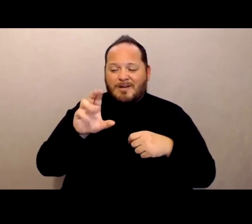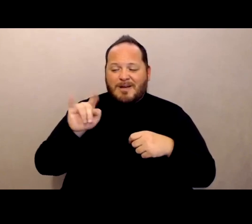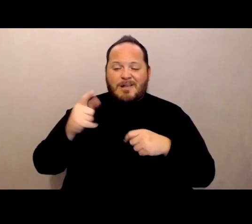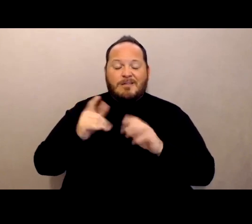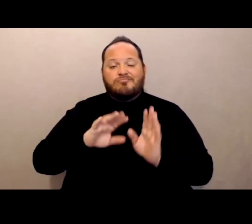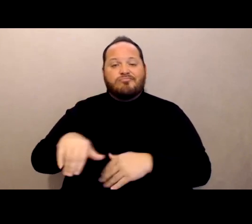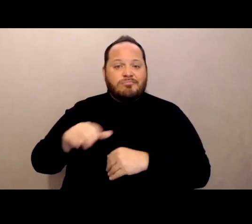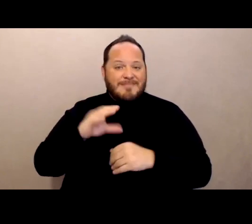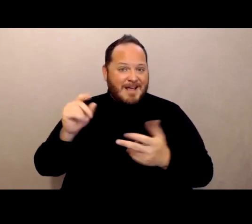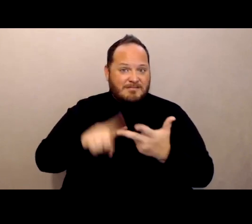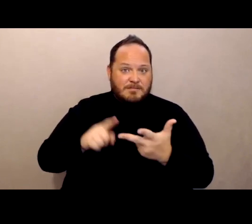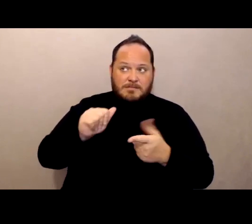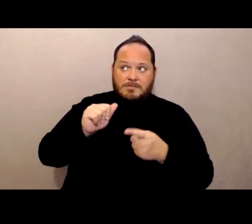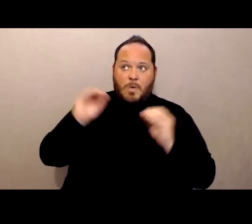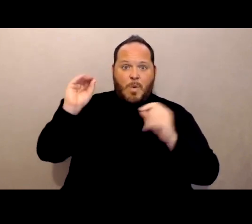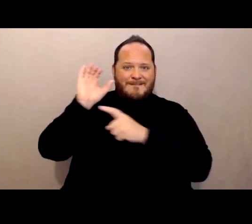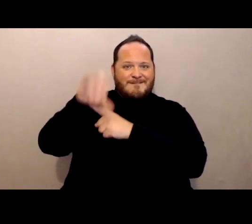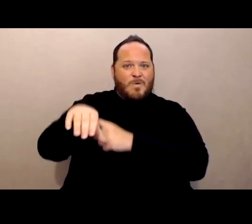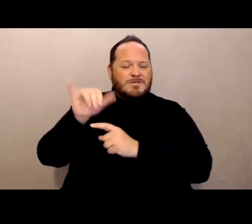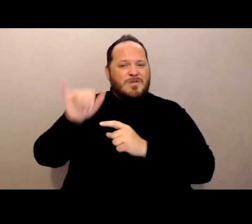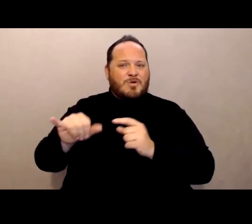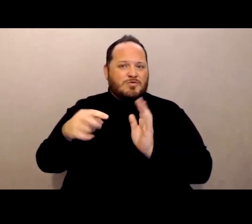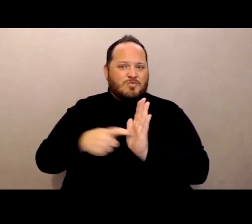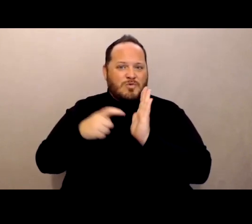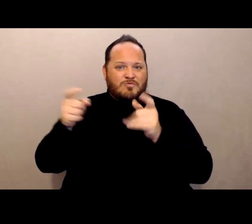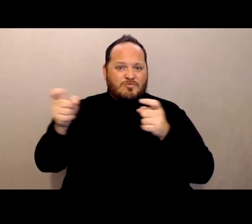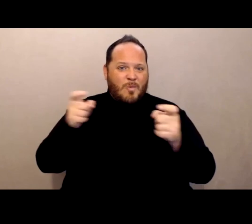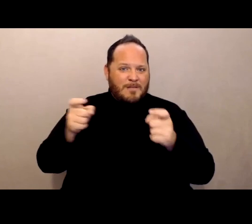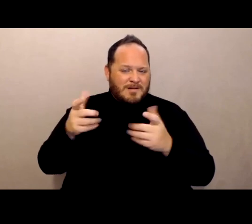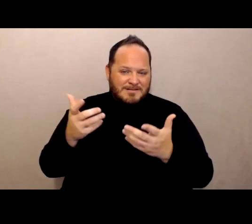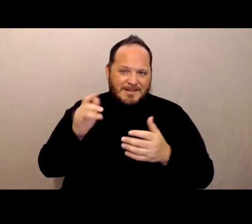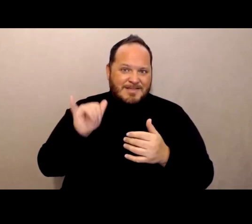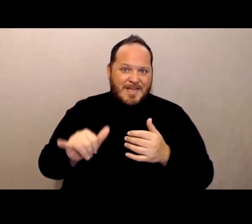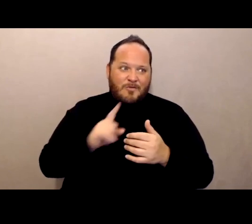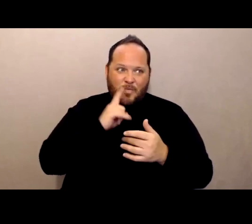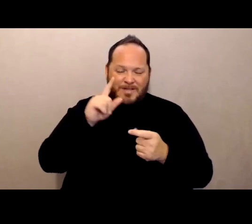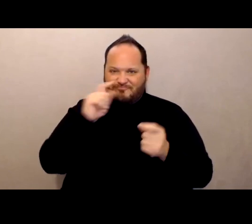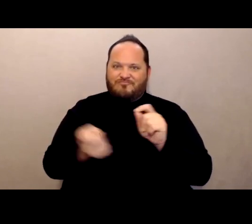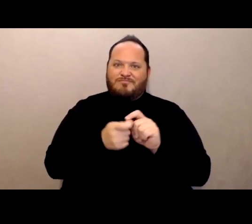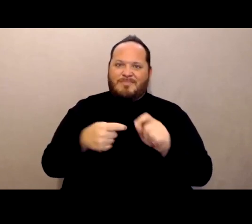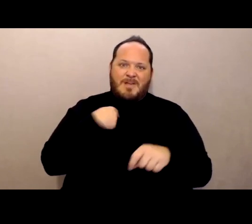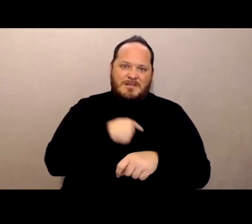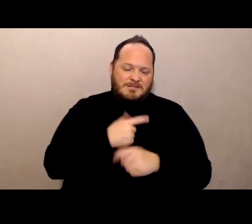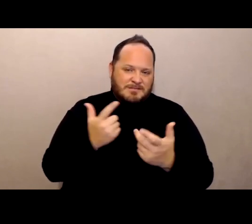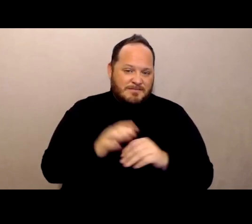the regulatory requirements really sort of came back to haunt us. So the facilities were just not in the habit